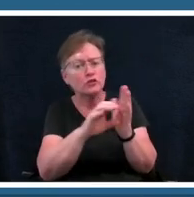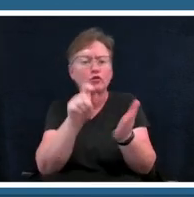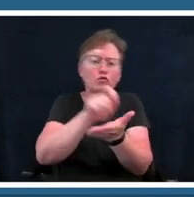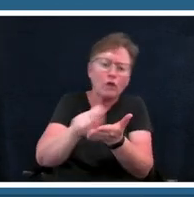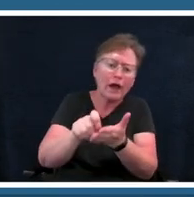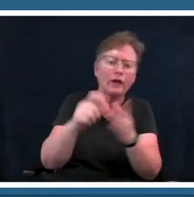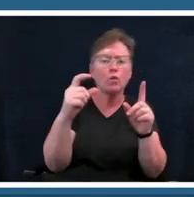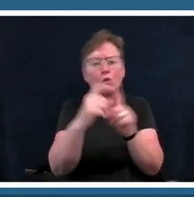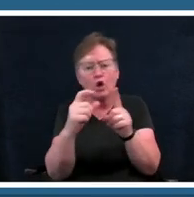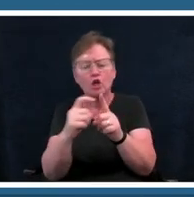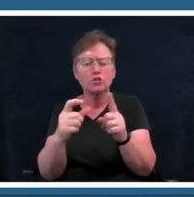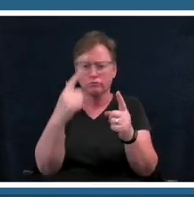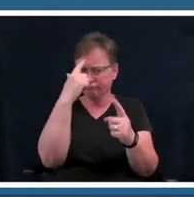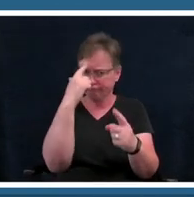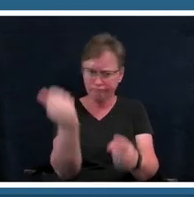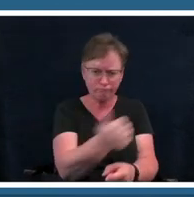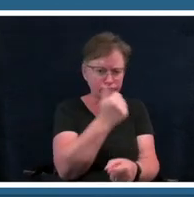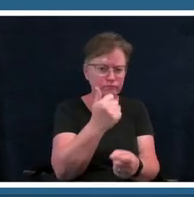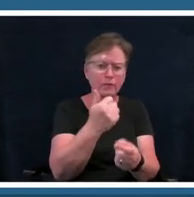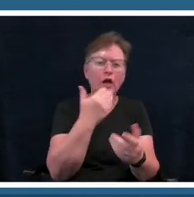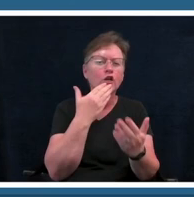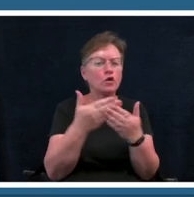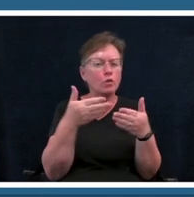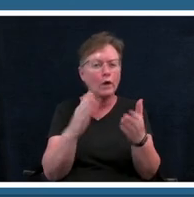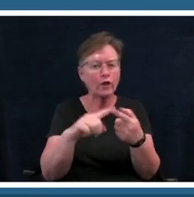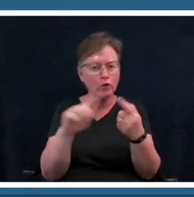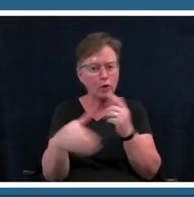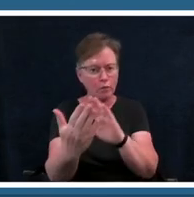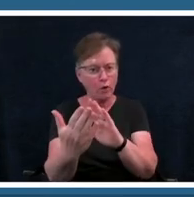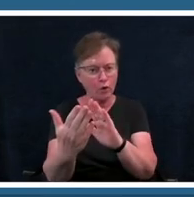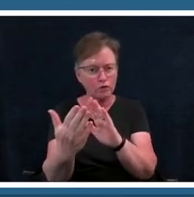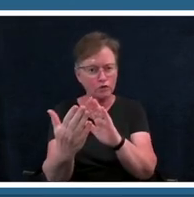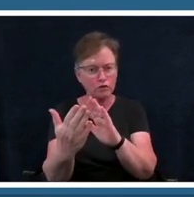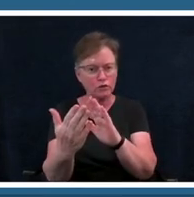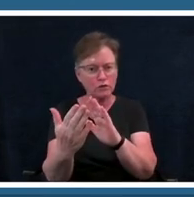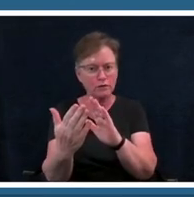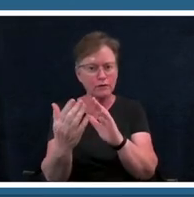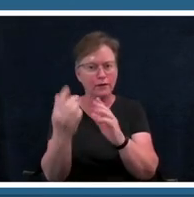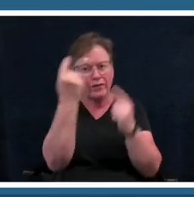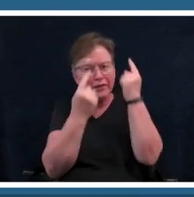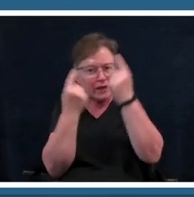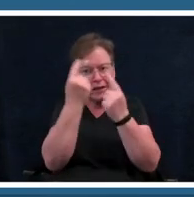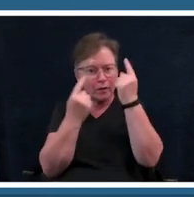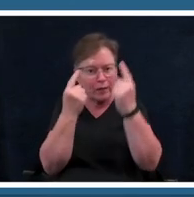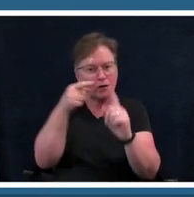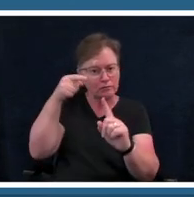to approach um to approach thinking about the blues